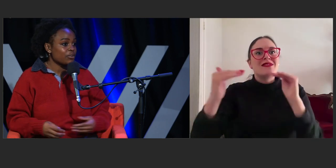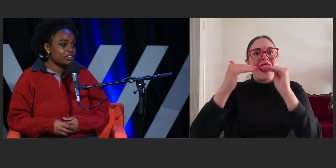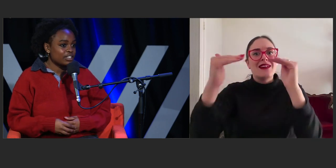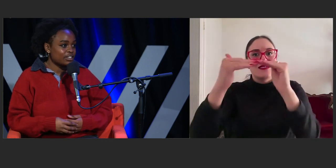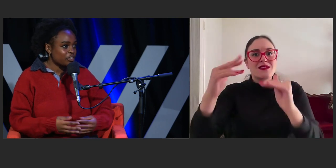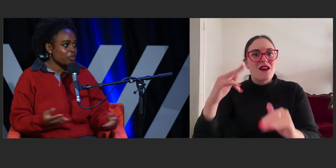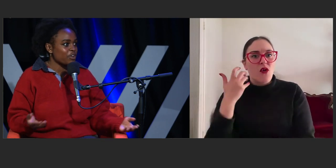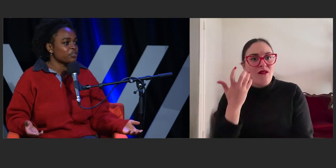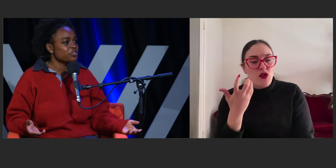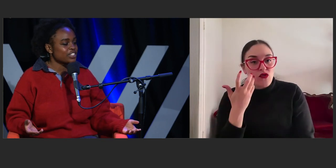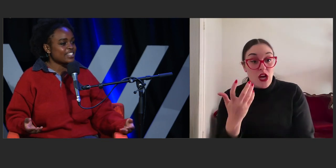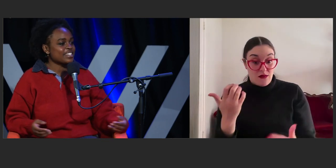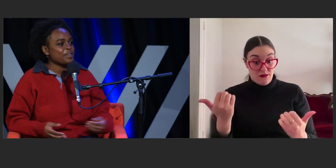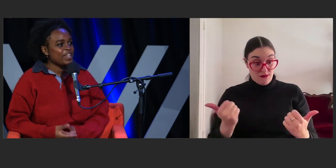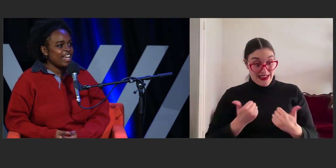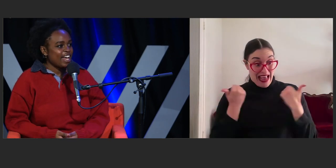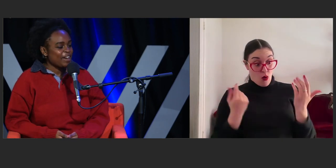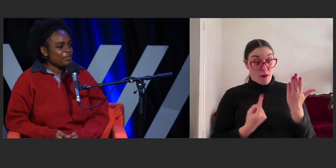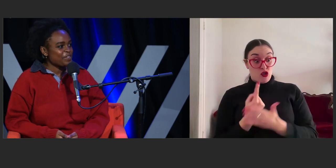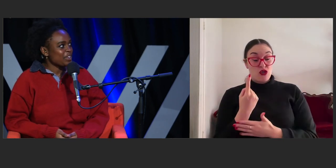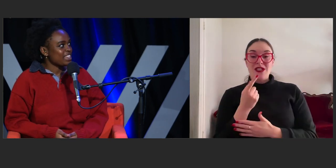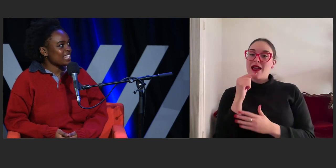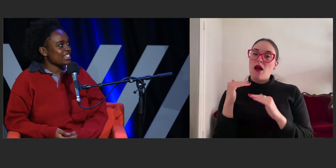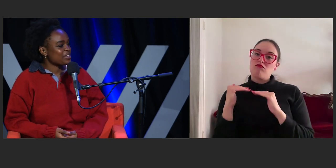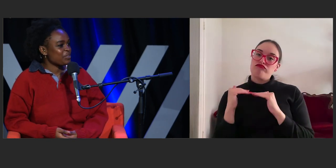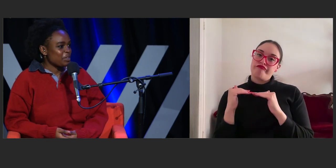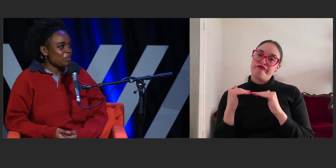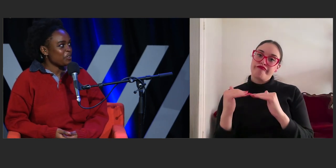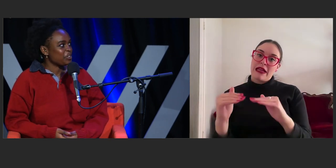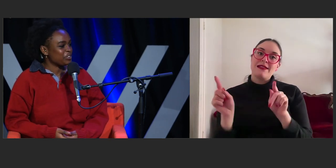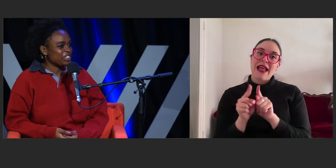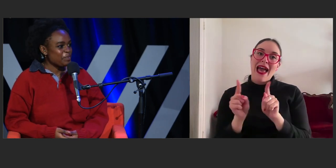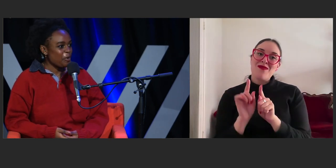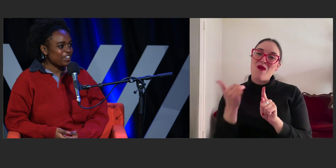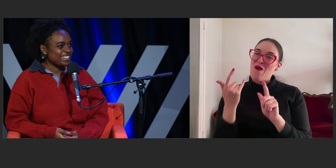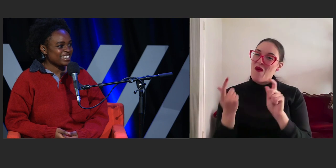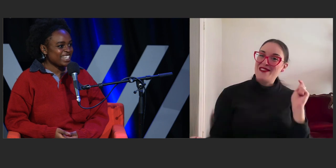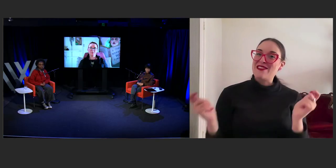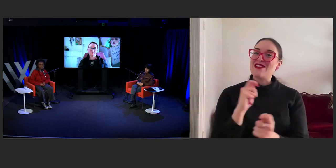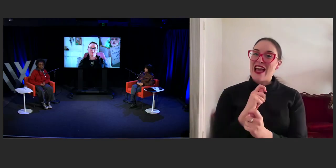or to revolutionize them. So, I think that's really beautiful and really important.